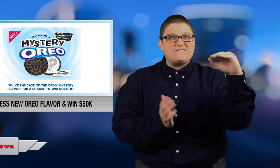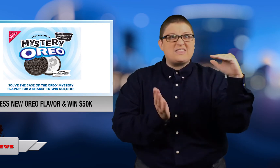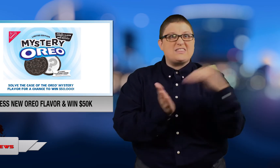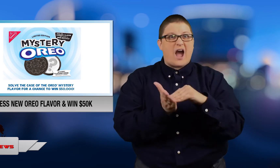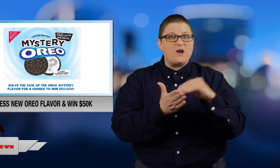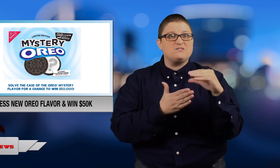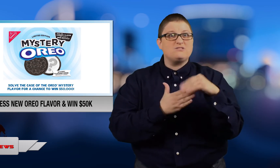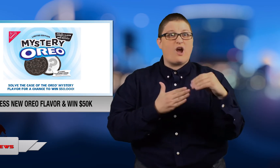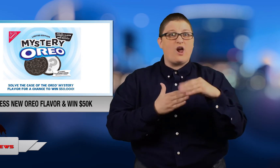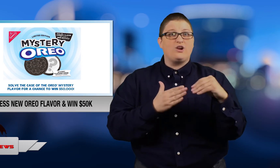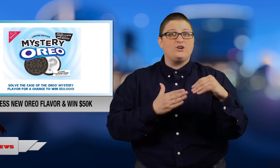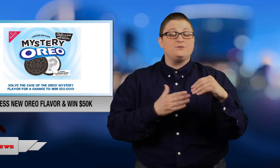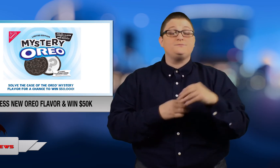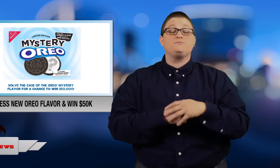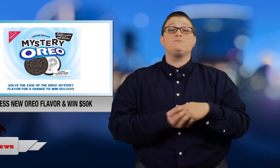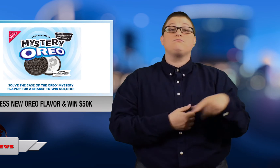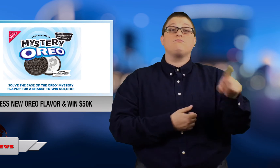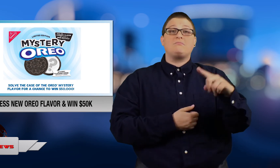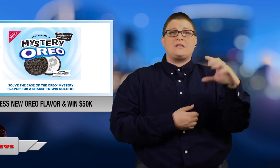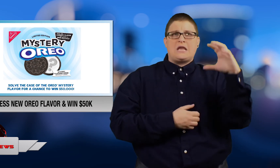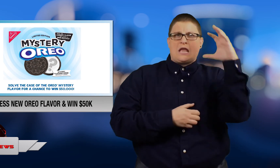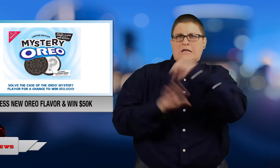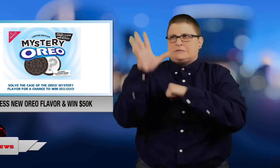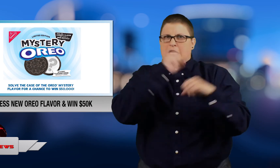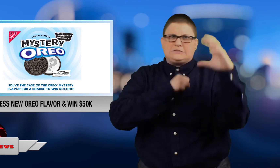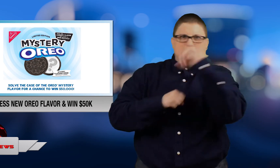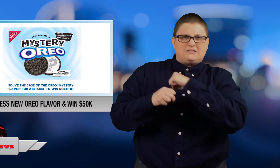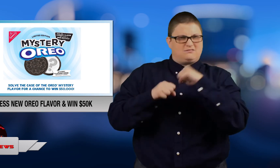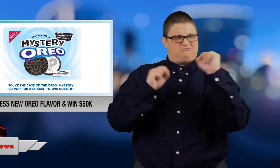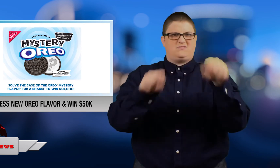Those who guessed the correct flavor